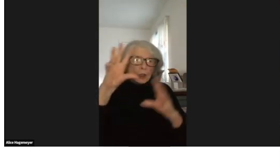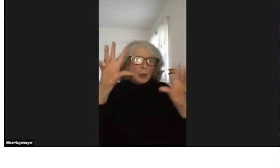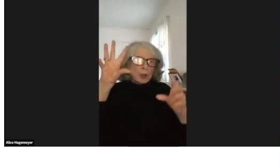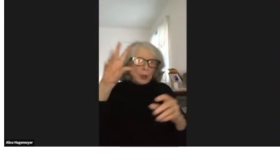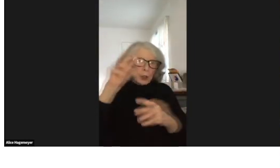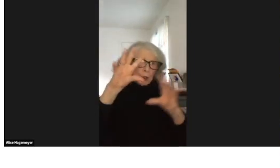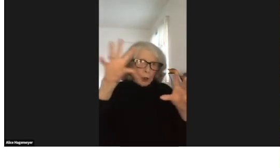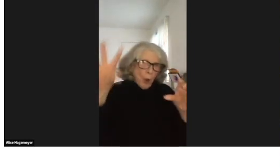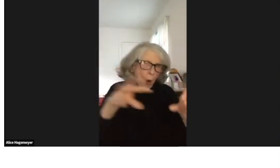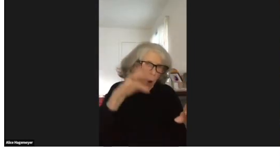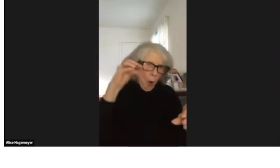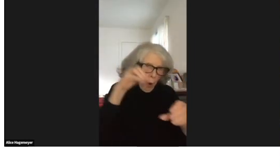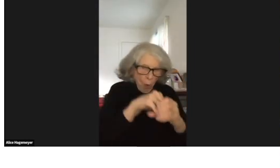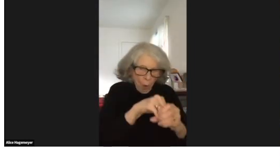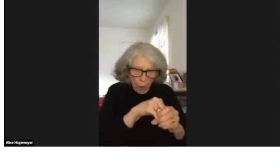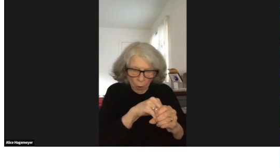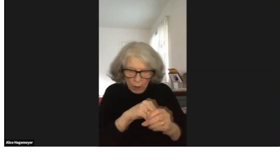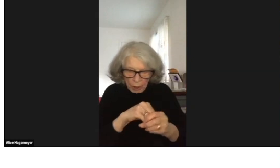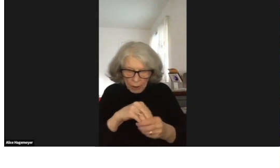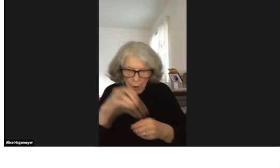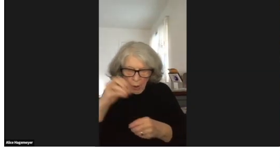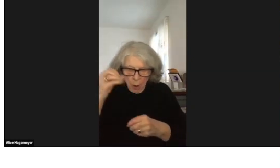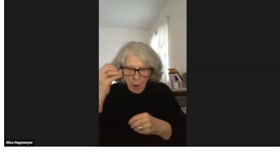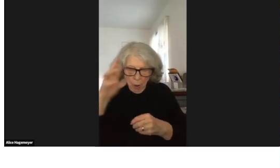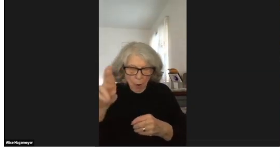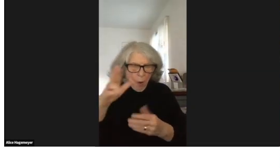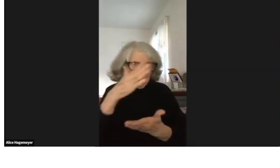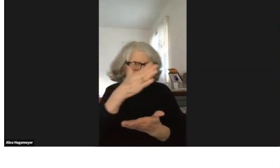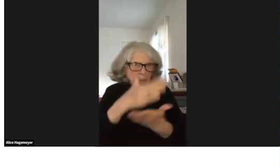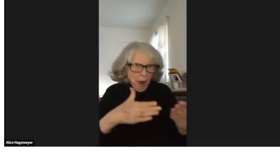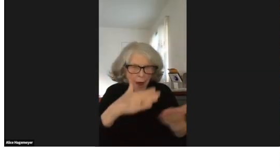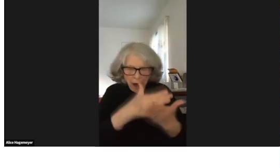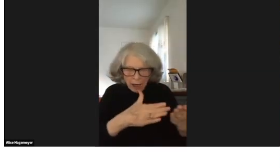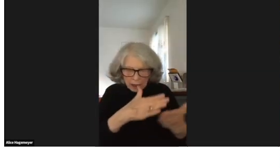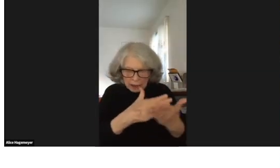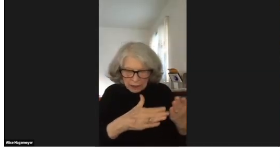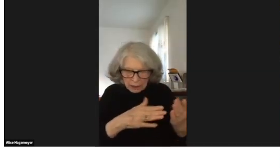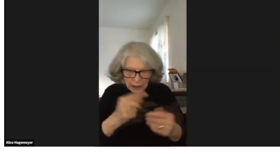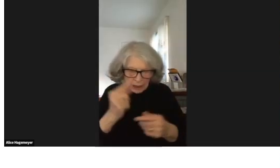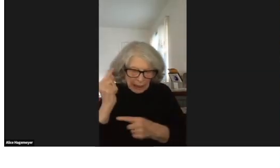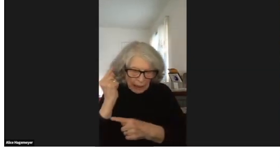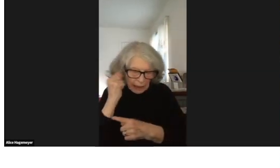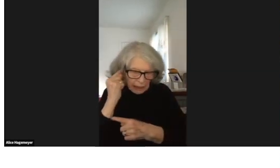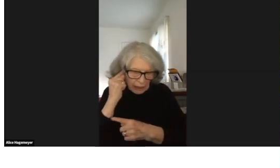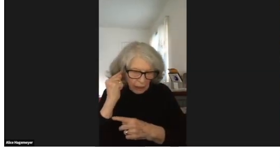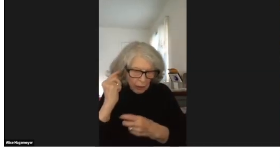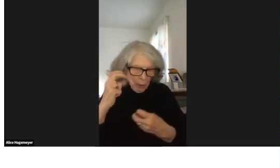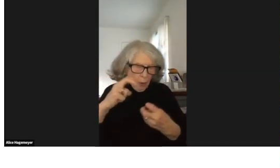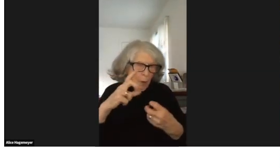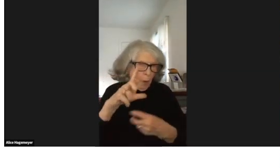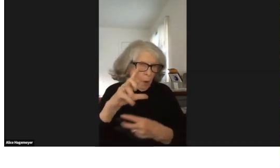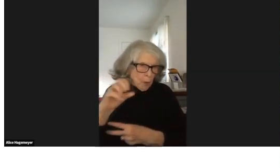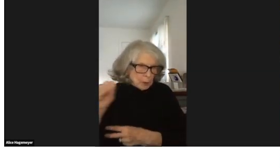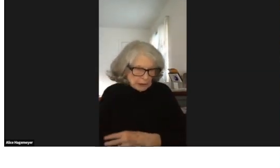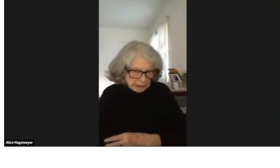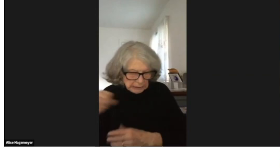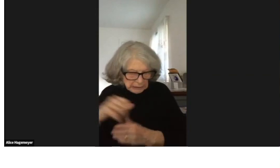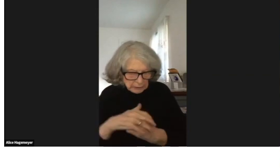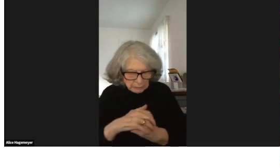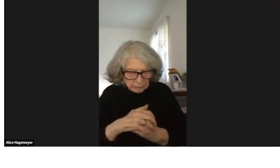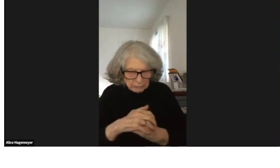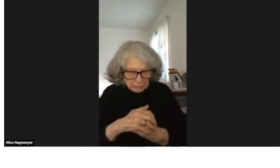And it says total or partial hearing loss.